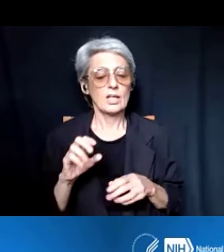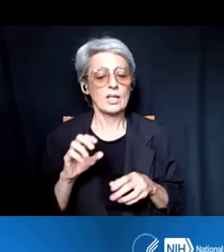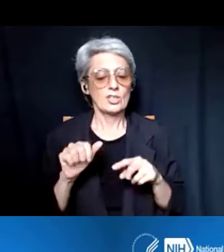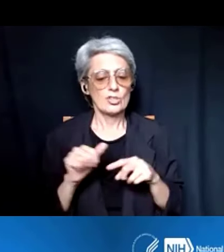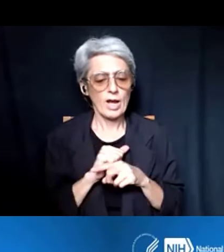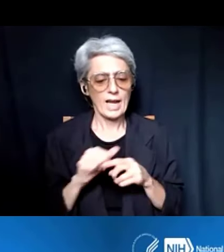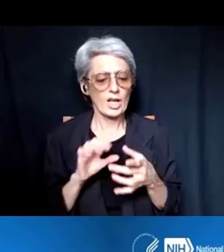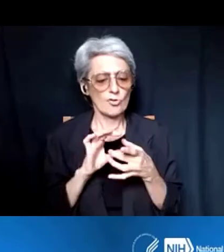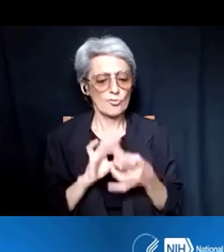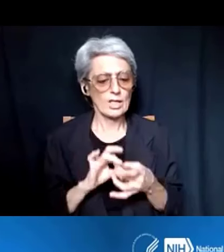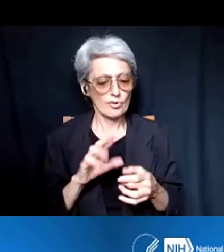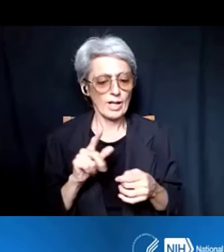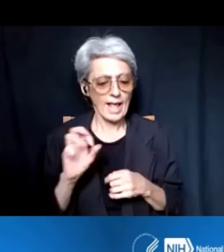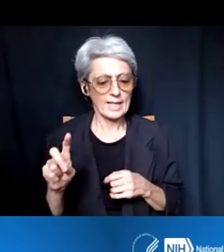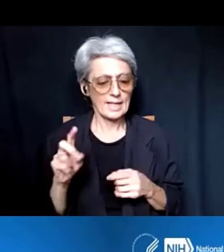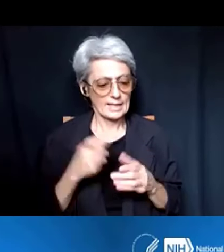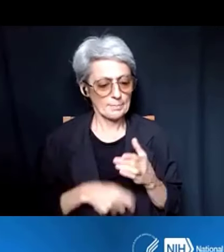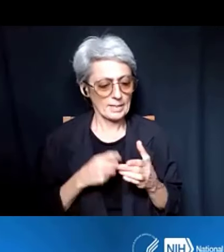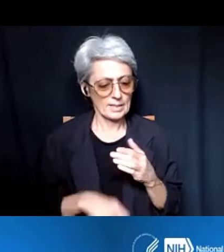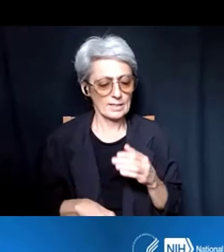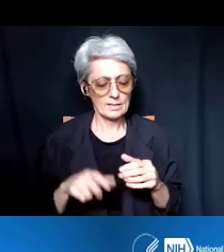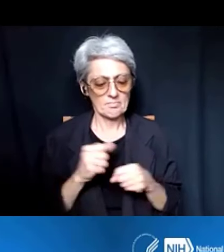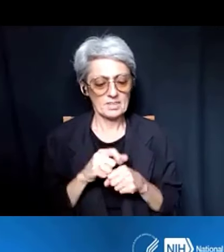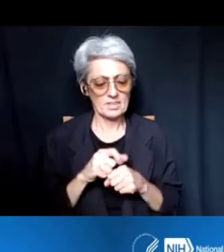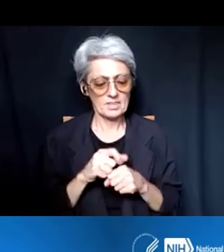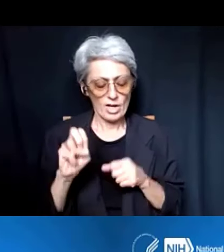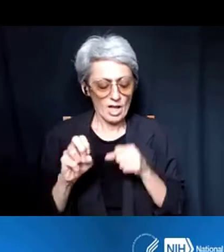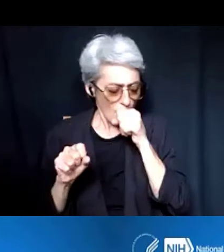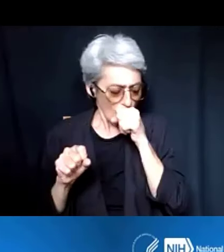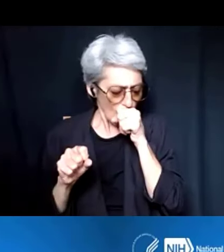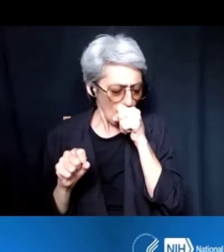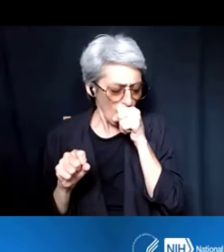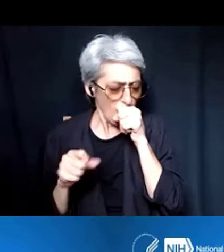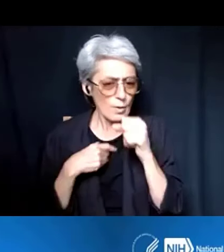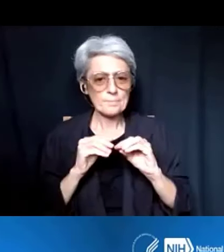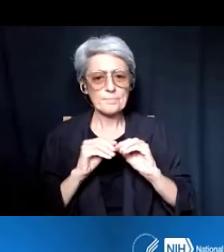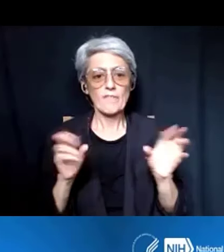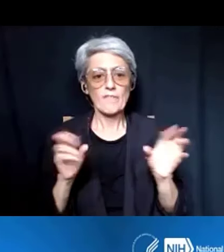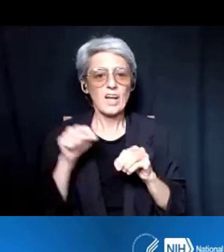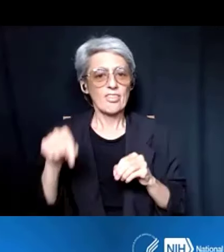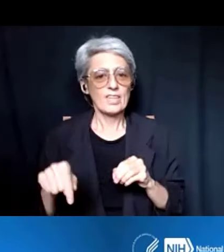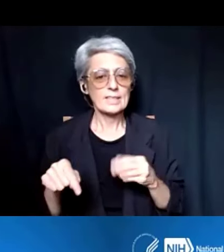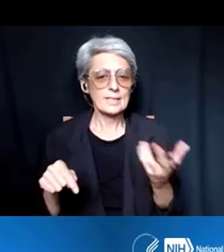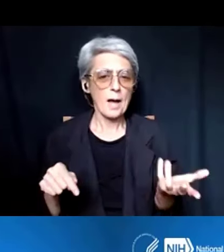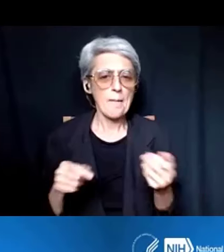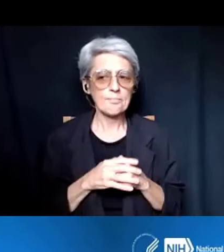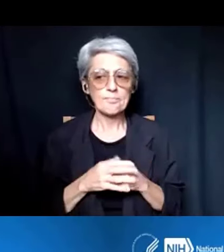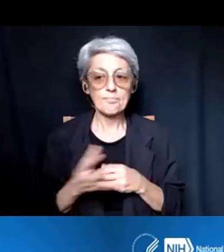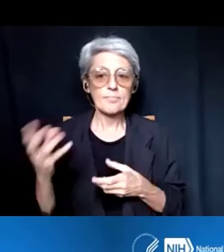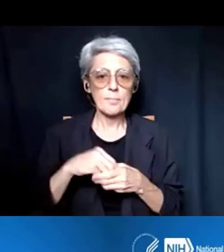So, i was going to try to make it clear that this is part of it. Yeah. Dr. Ericka Boone: I do also want to say,